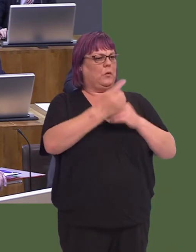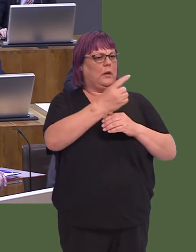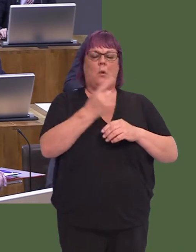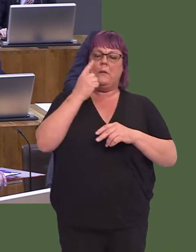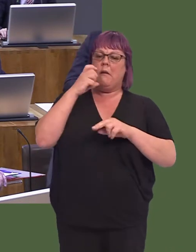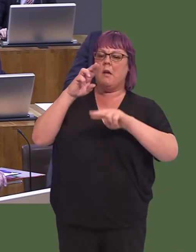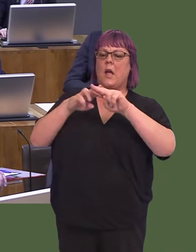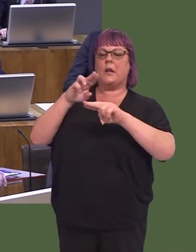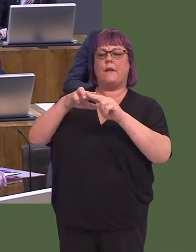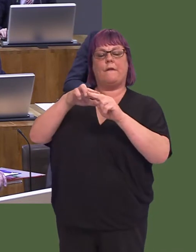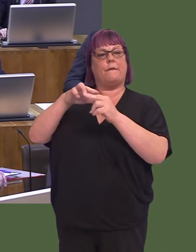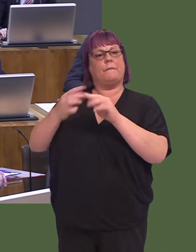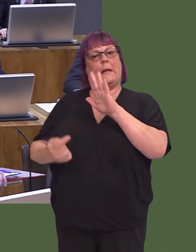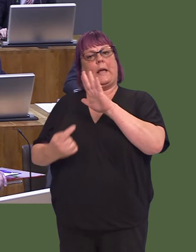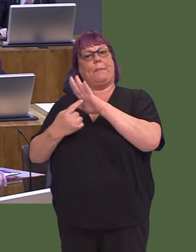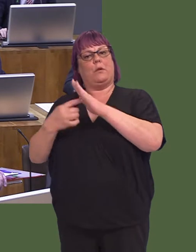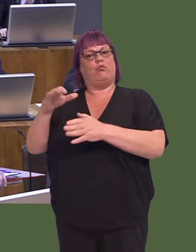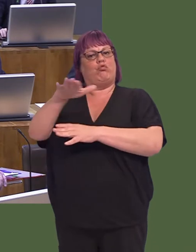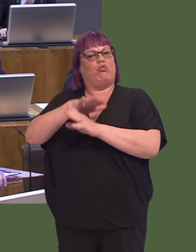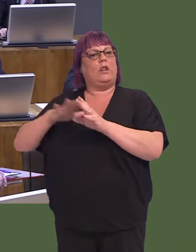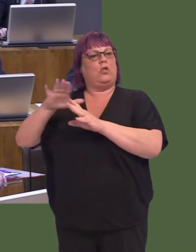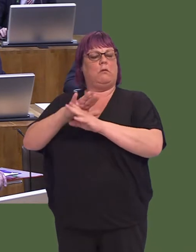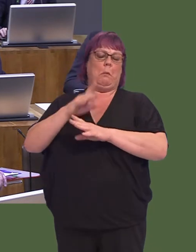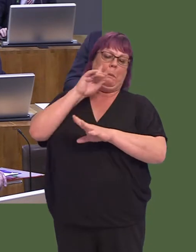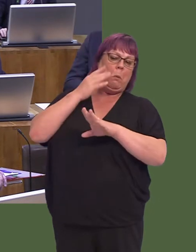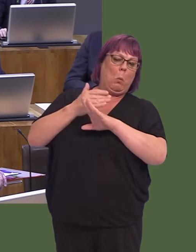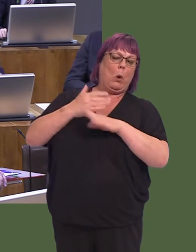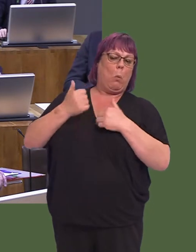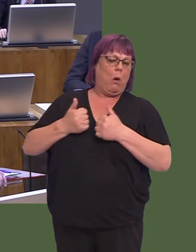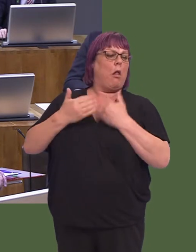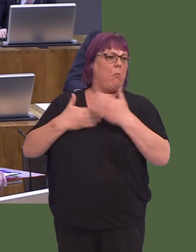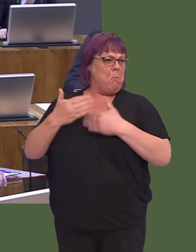We see, of course, the Cardiff capital region deal working very, very well, and it is hugely